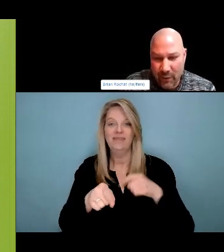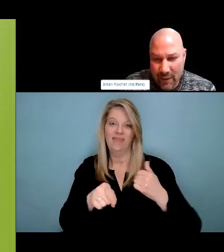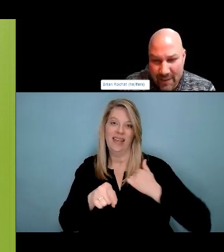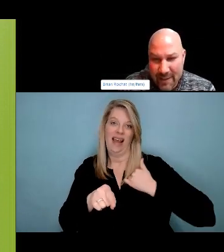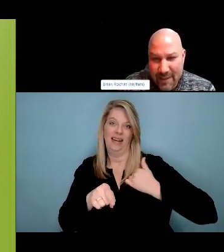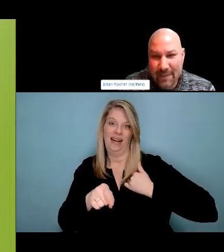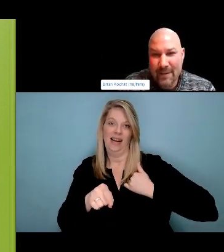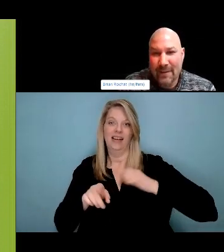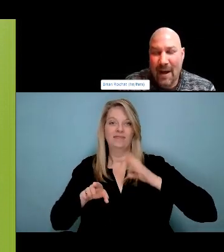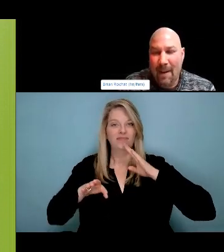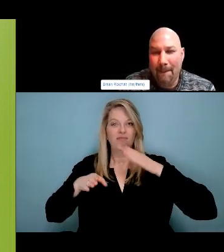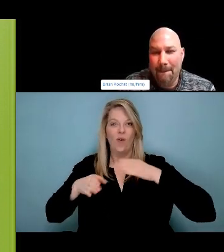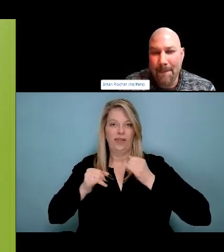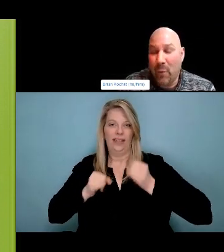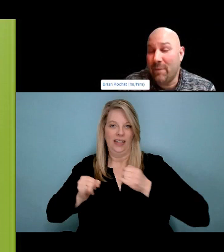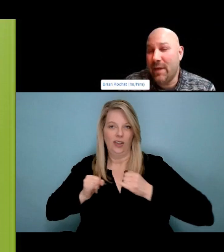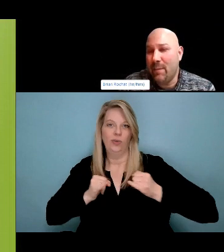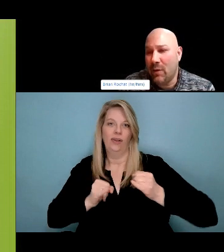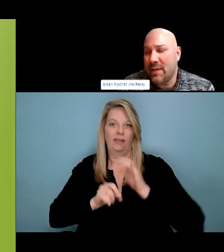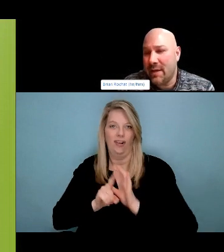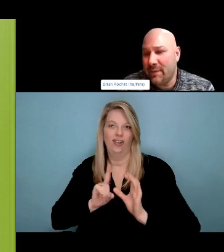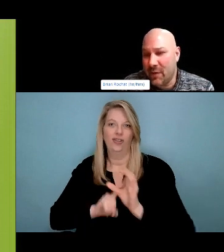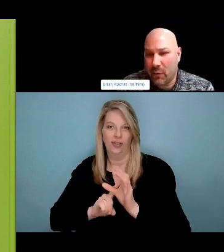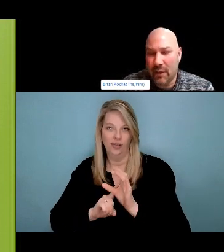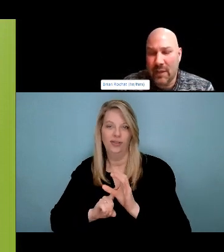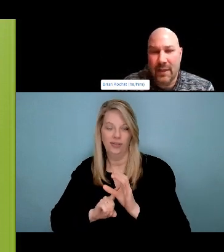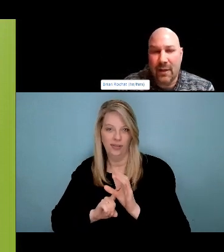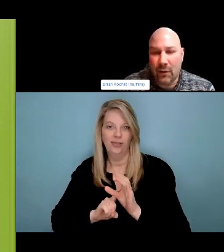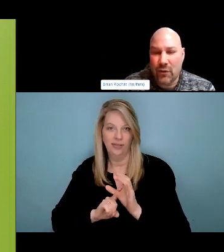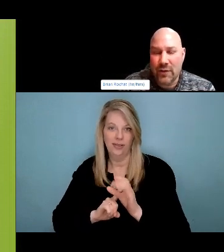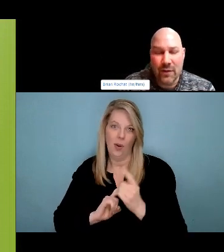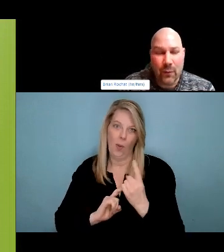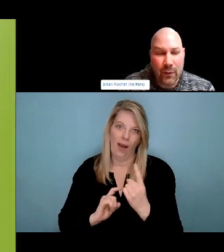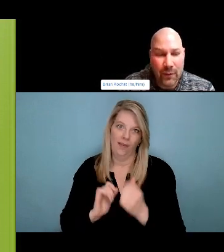people who use drugs have a human right to attain the highest standard of care.